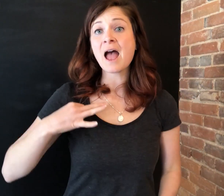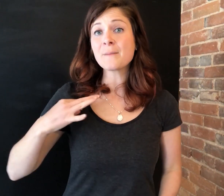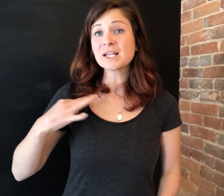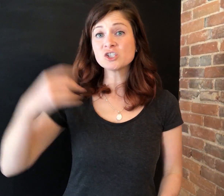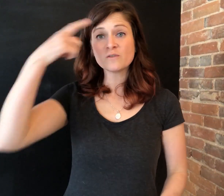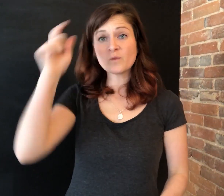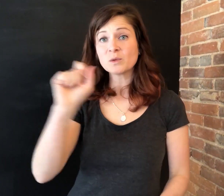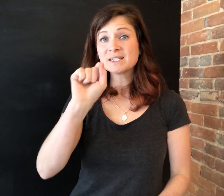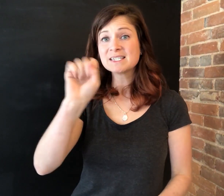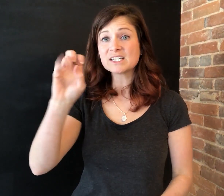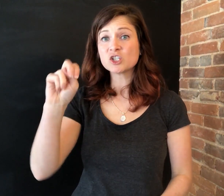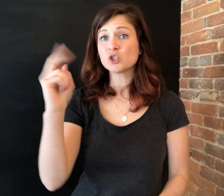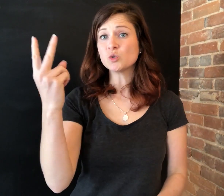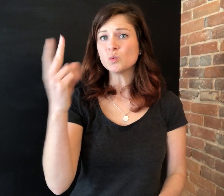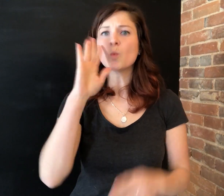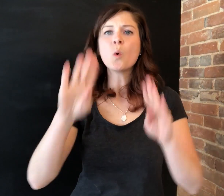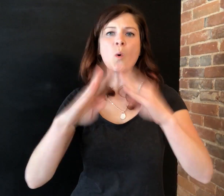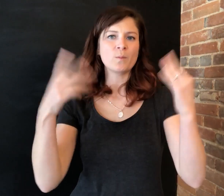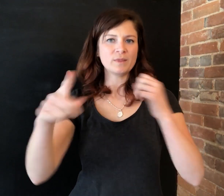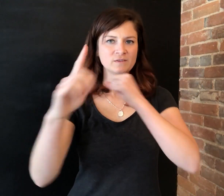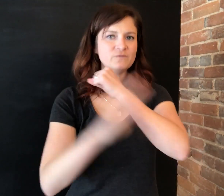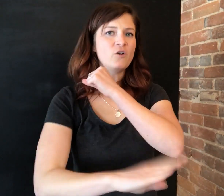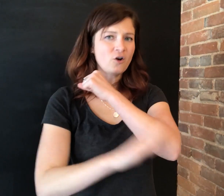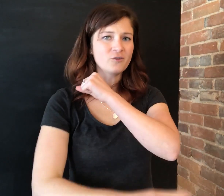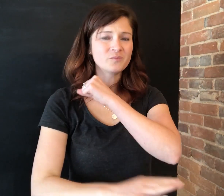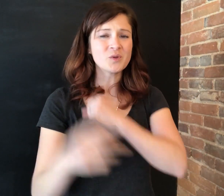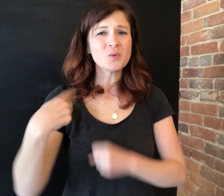Applications for Session 2 will be open in the fall.